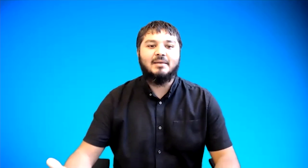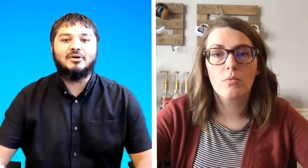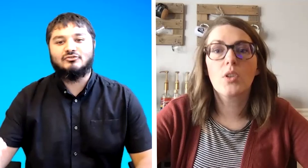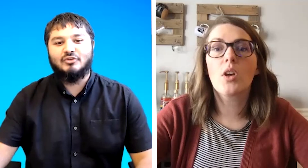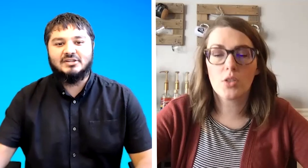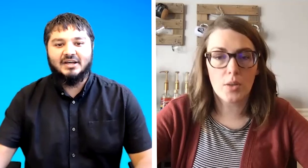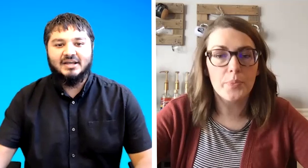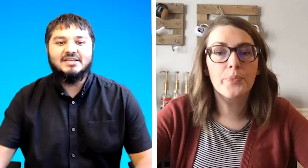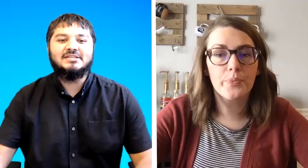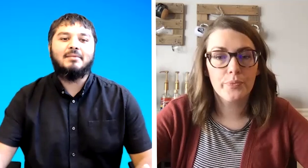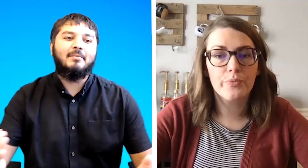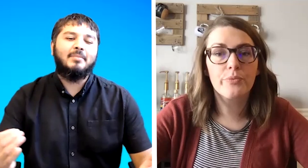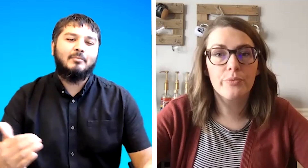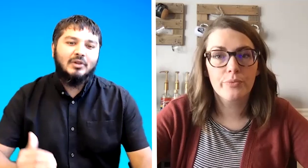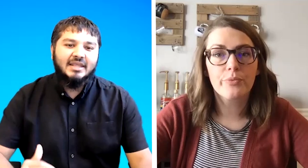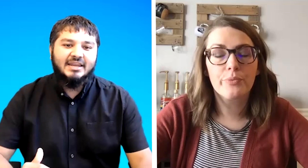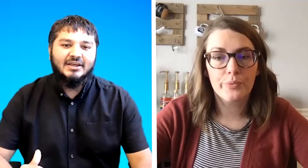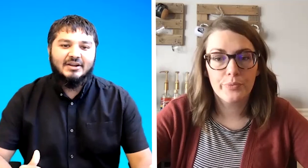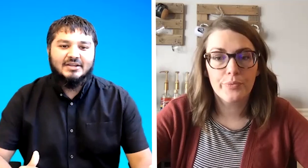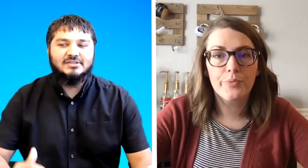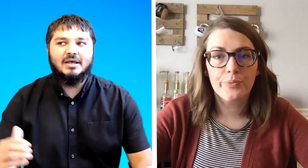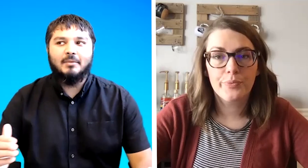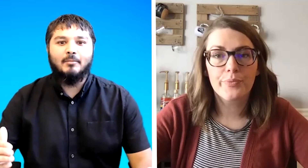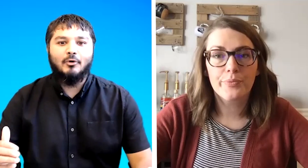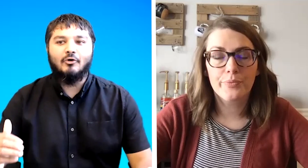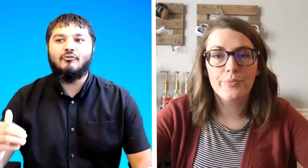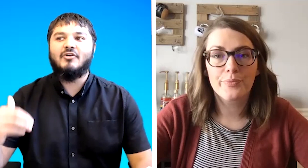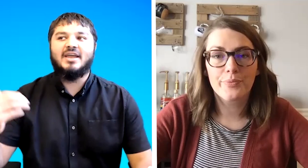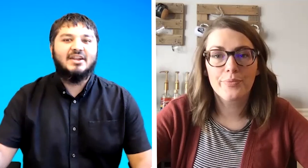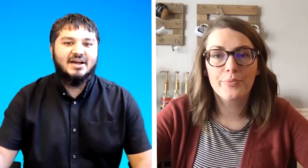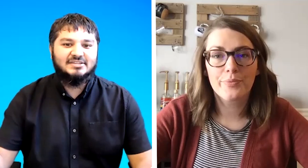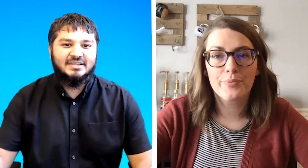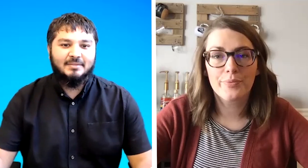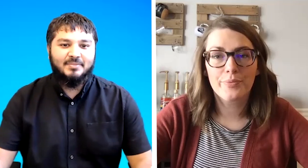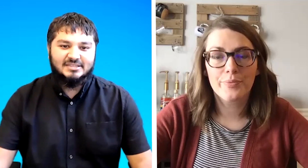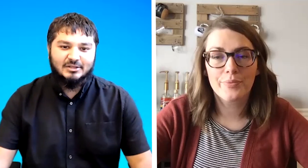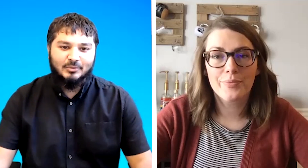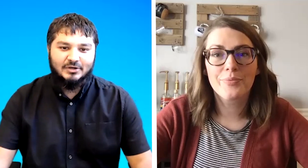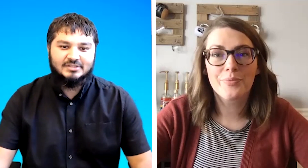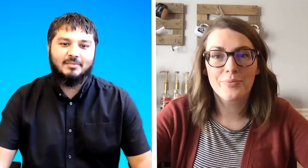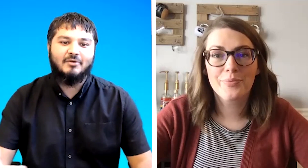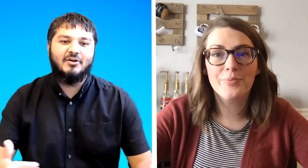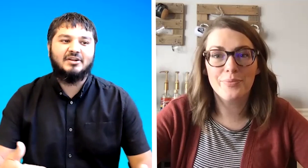are stricter some are bit more linear some are more recognized in the bsl world some are required